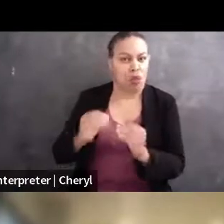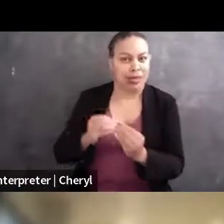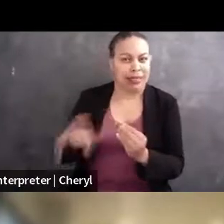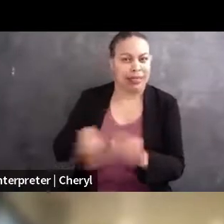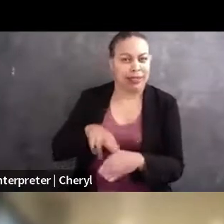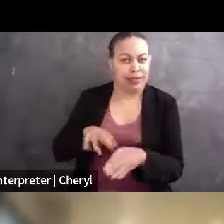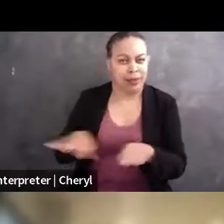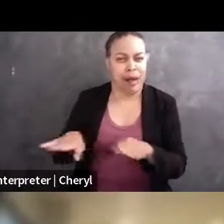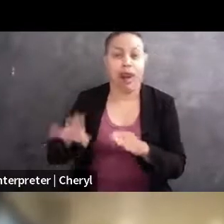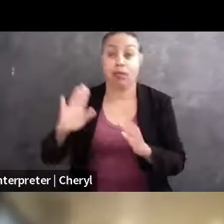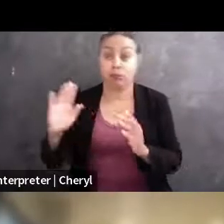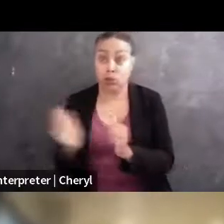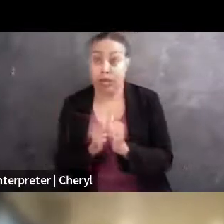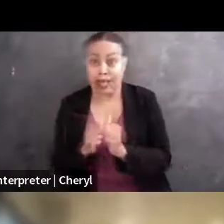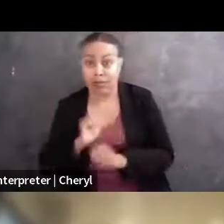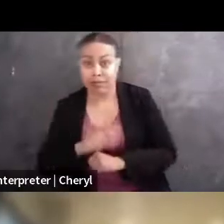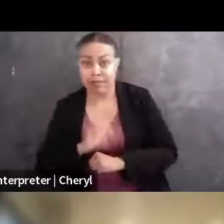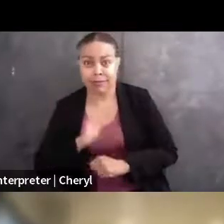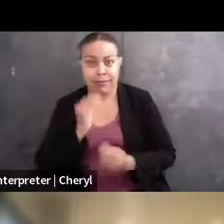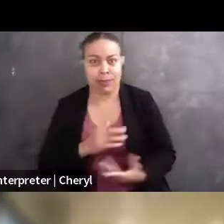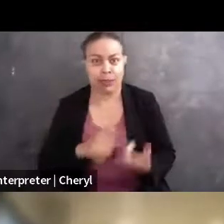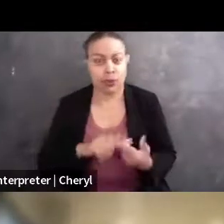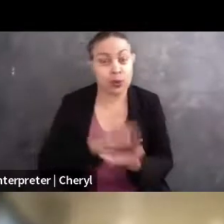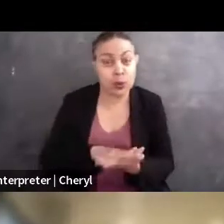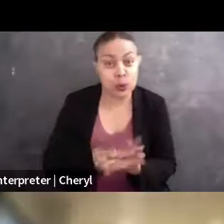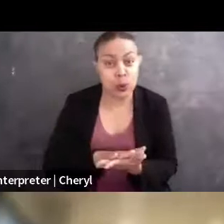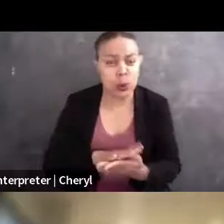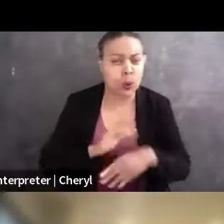to send to the school, really sort of a myriad of things,